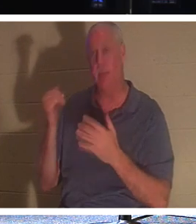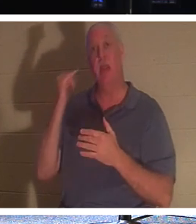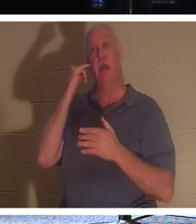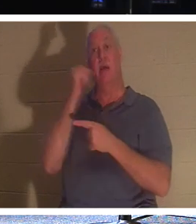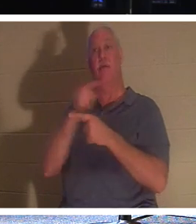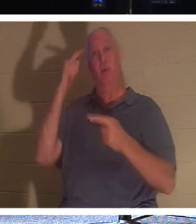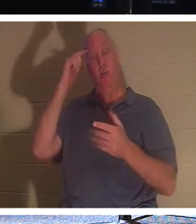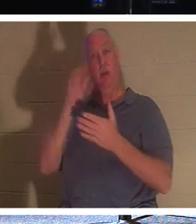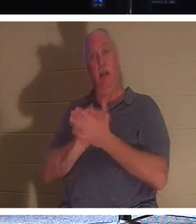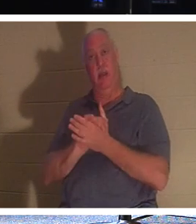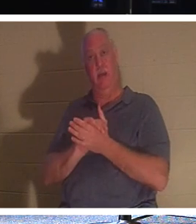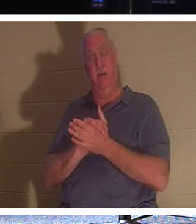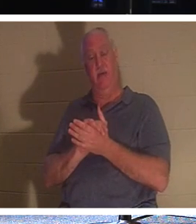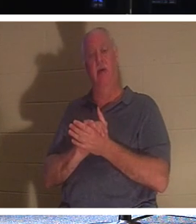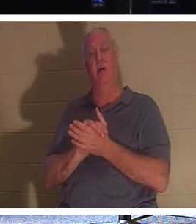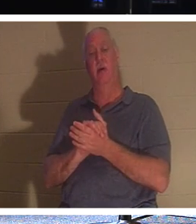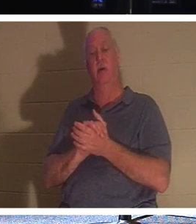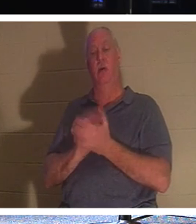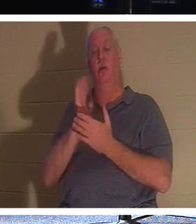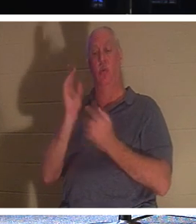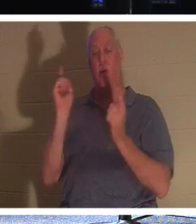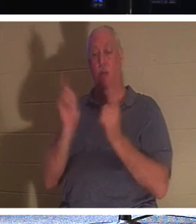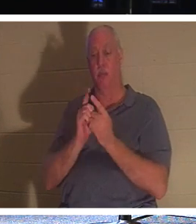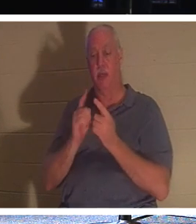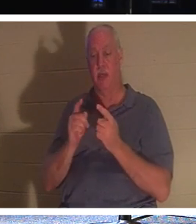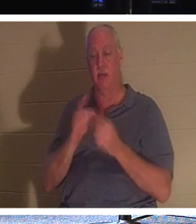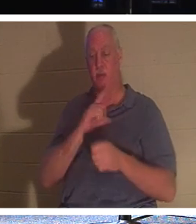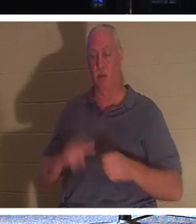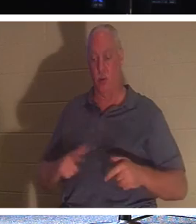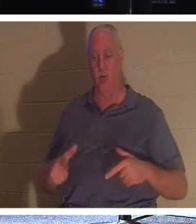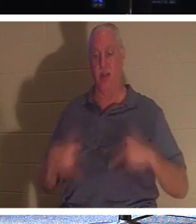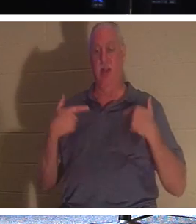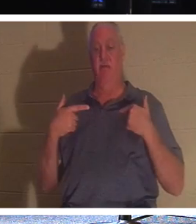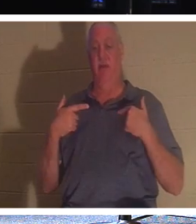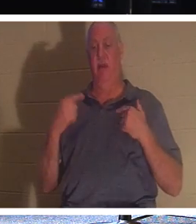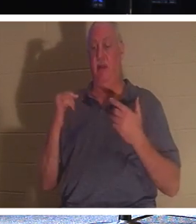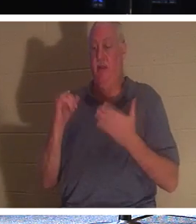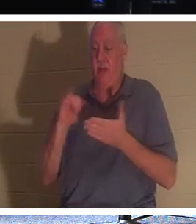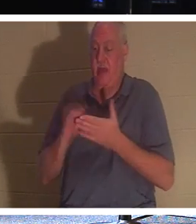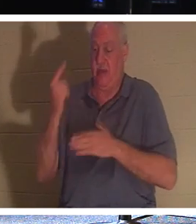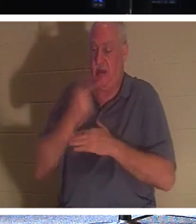friend, you're going to meet the Living Lord. The day will pass through that "veil of the flesh".